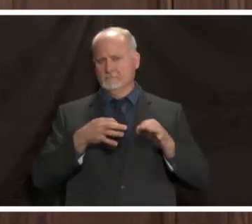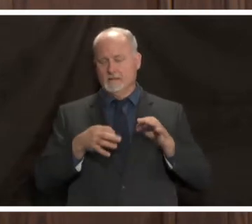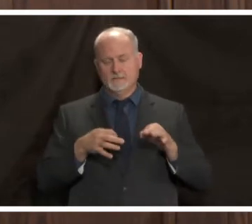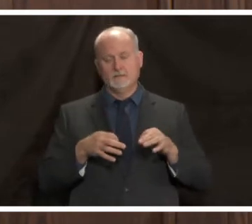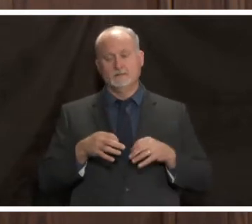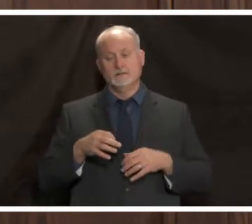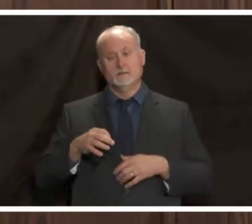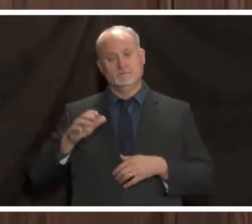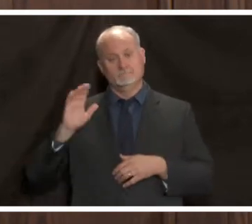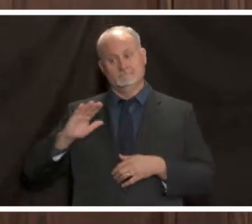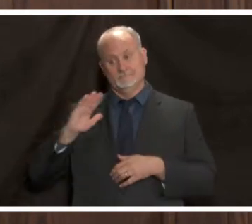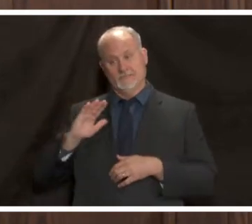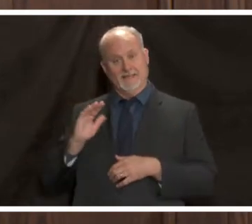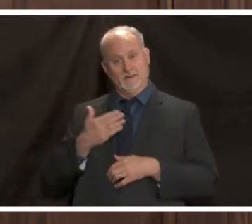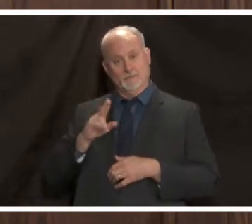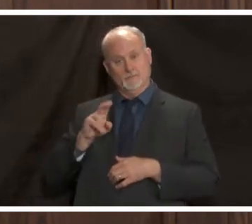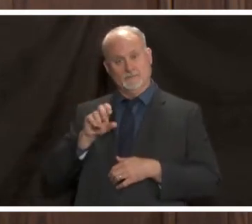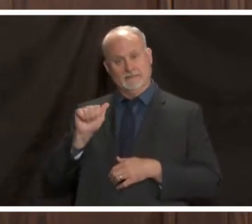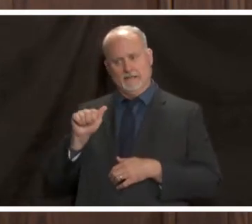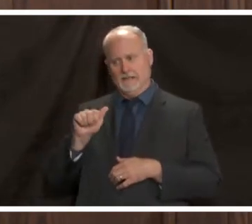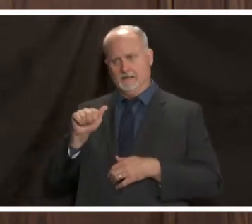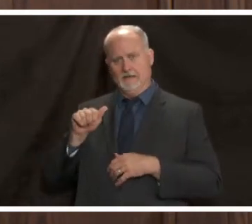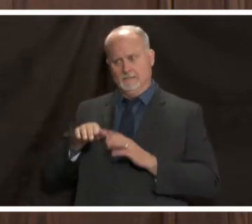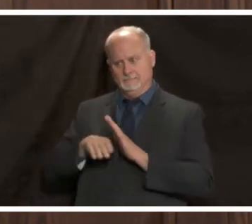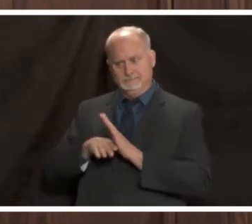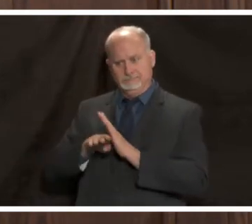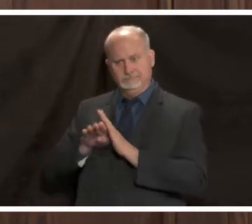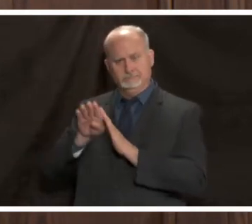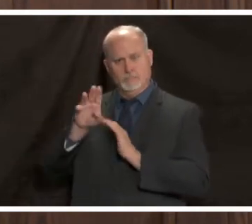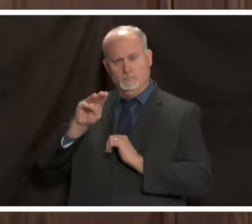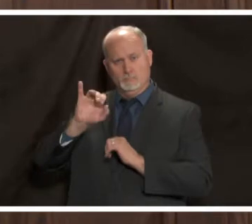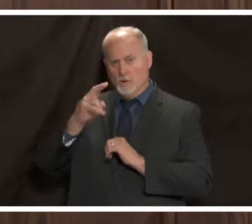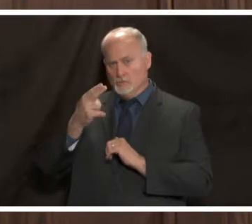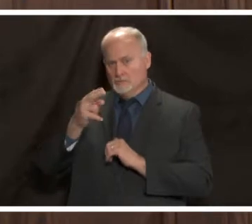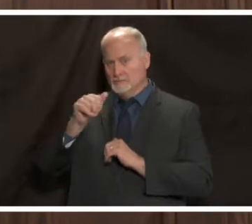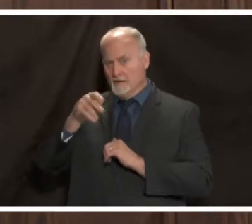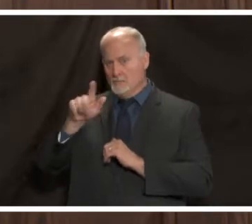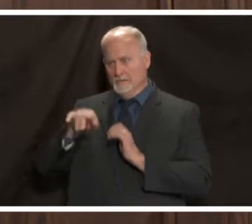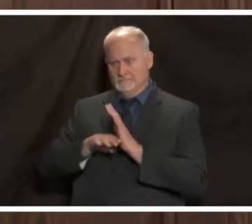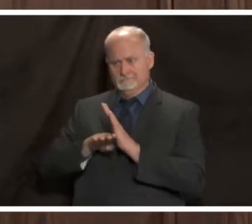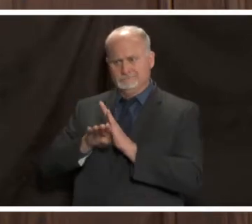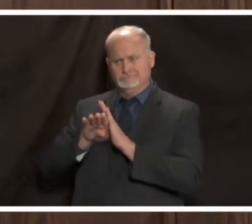the country went through a bit of a surge in march and april we got it somewhat under control